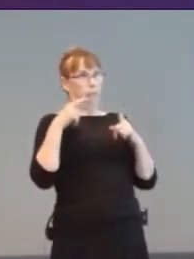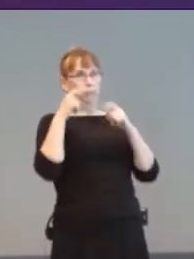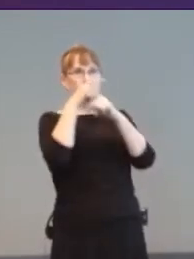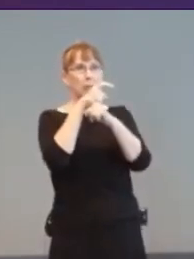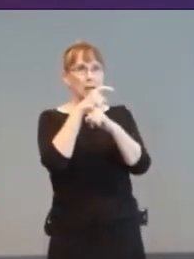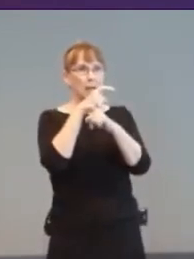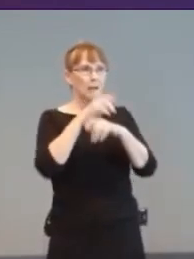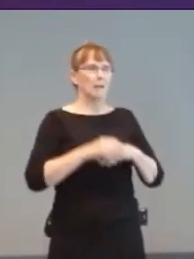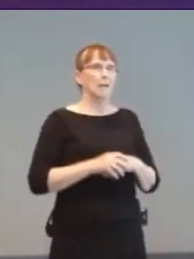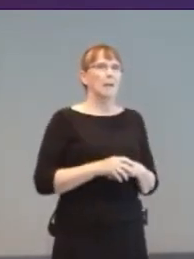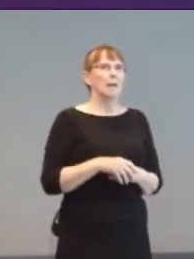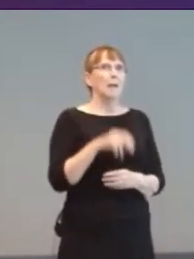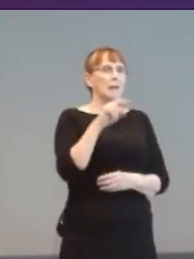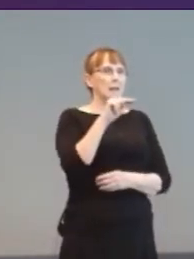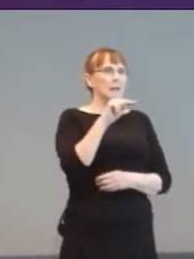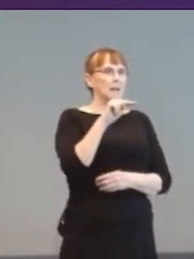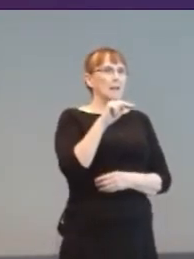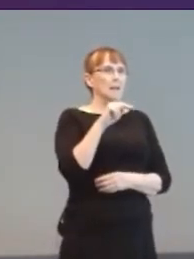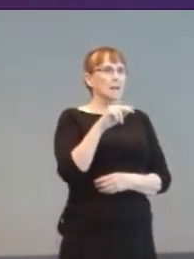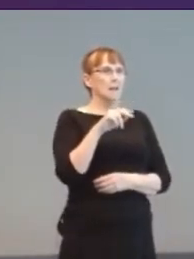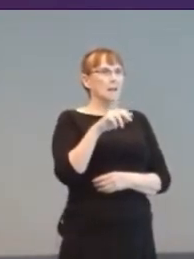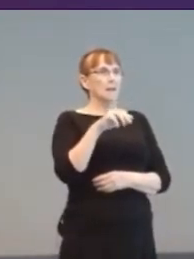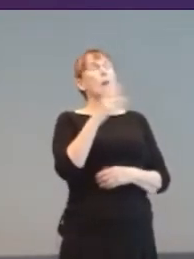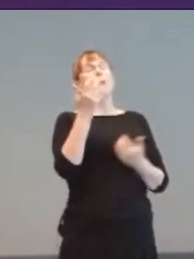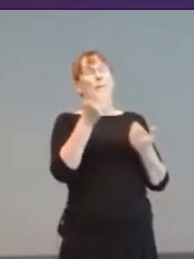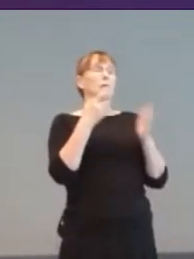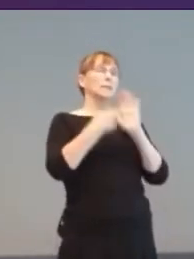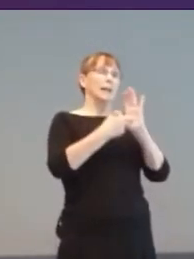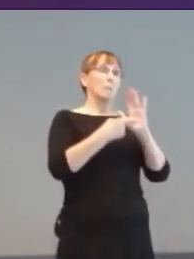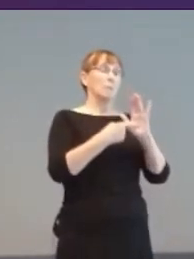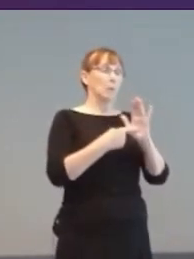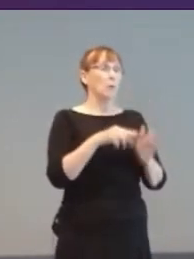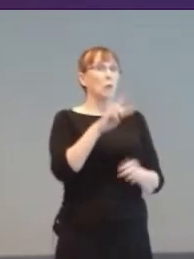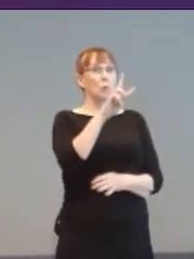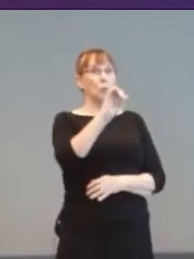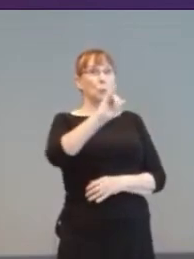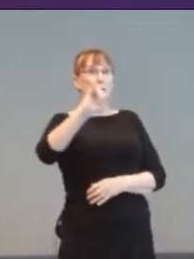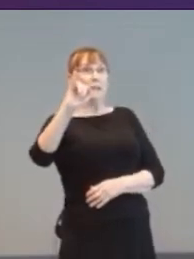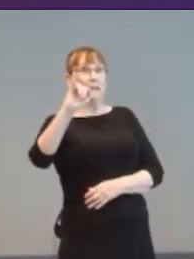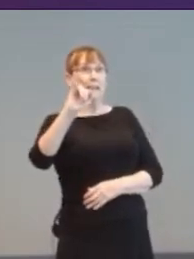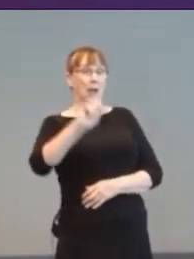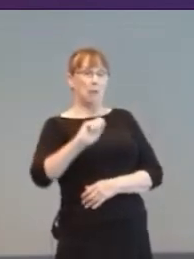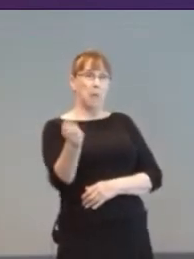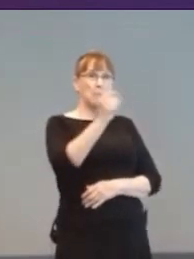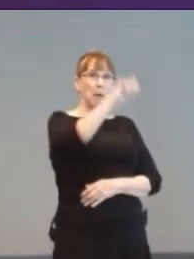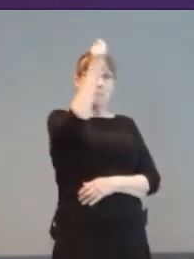one-hand accessible, if you could wave it about. Some featured multiple ways to play.